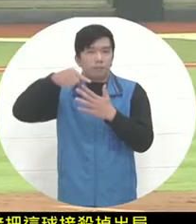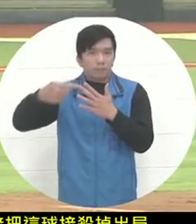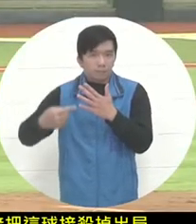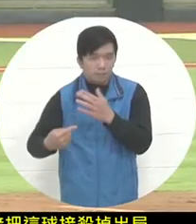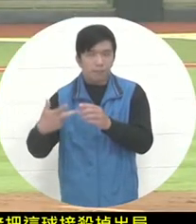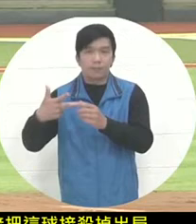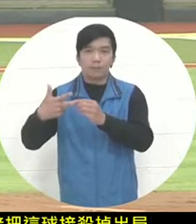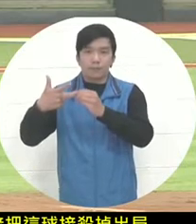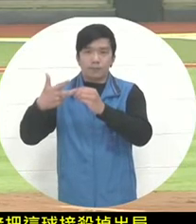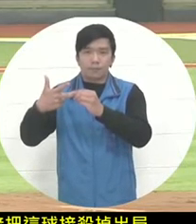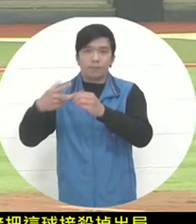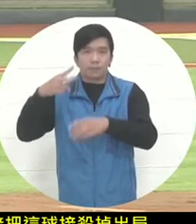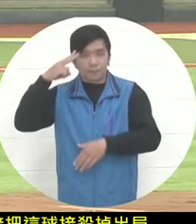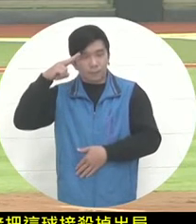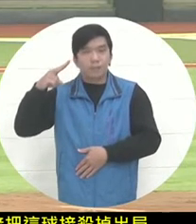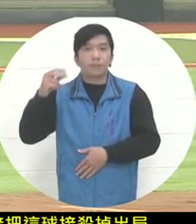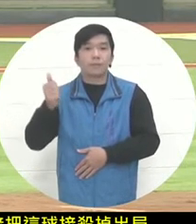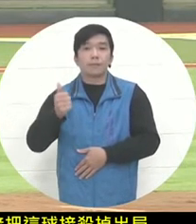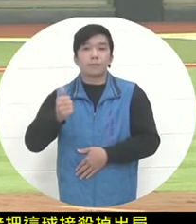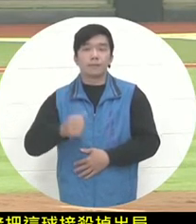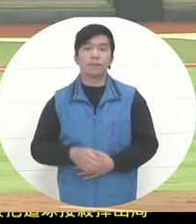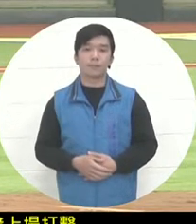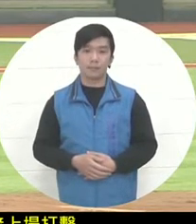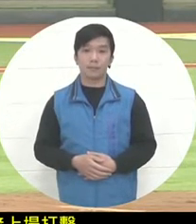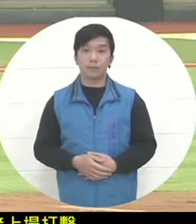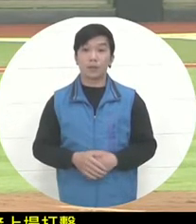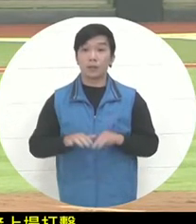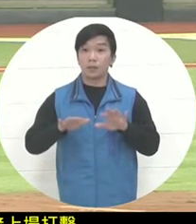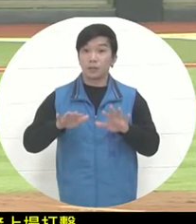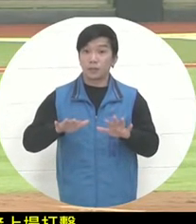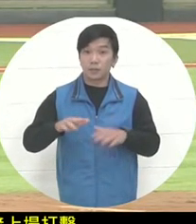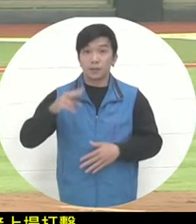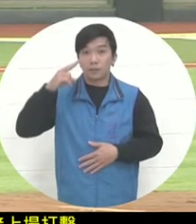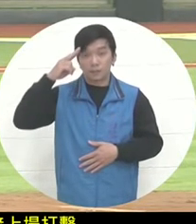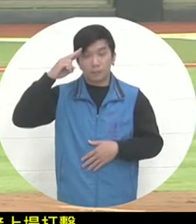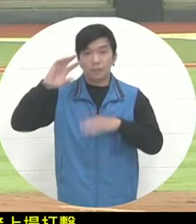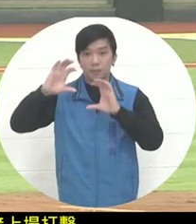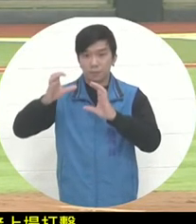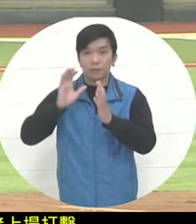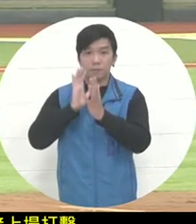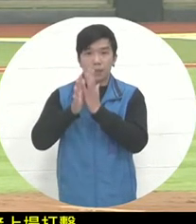, of course, Mexico's lineup arrangement today should be on the 7-9 bat